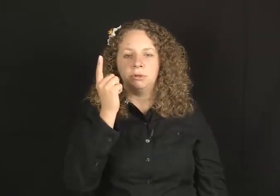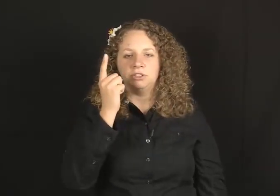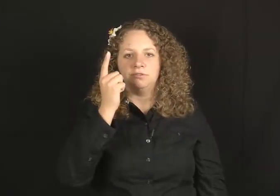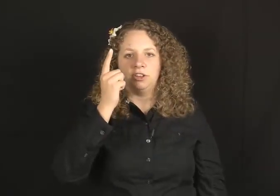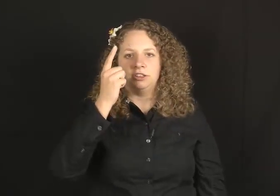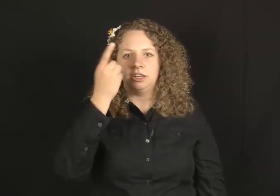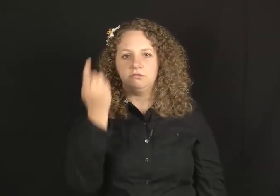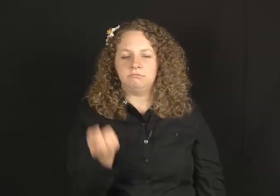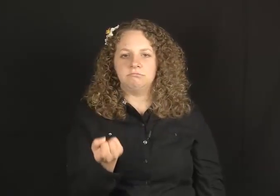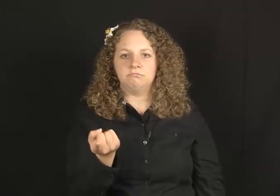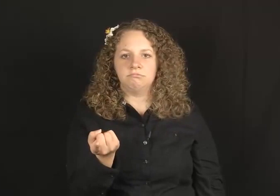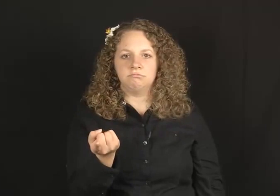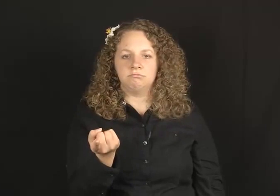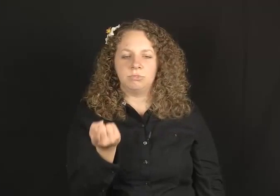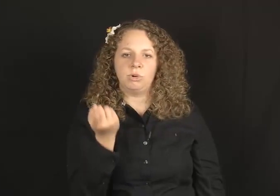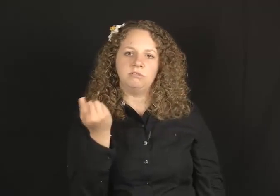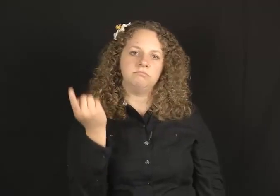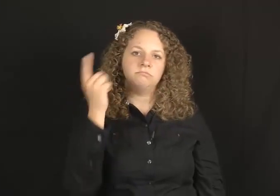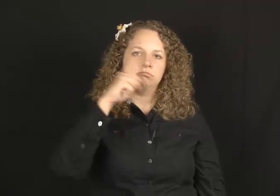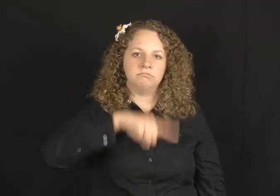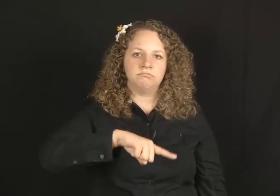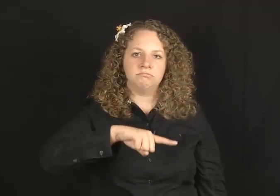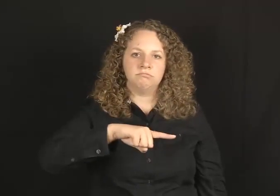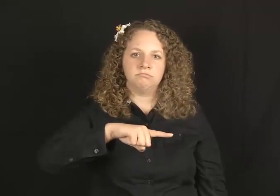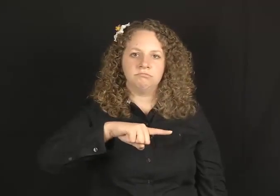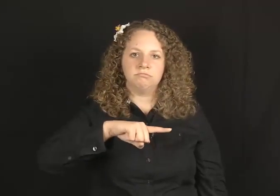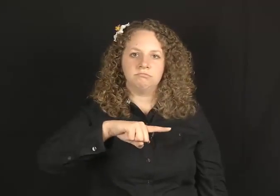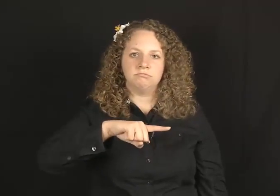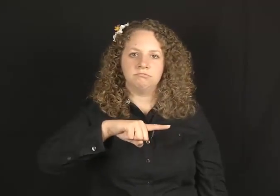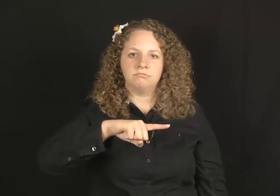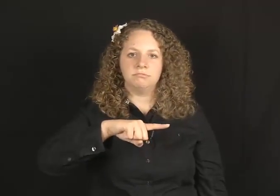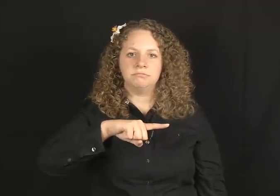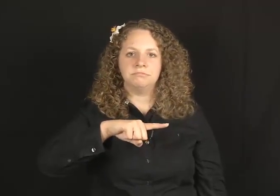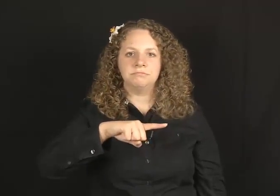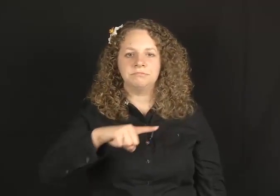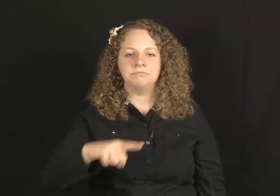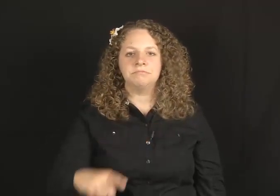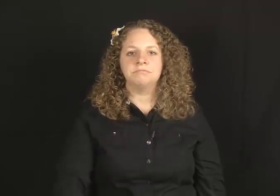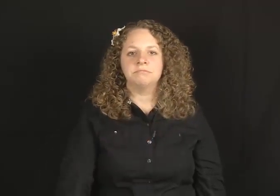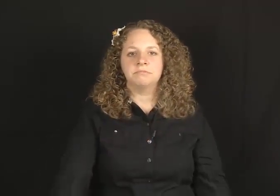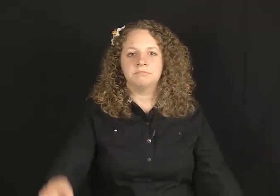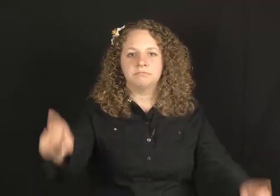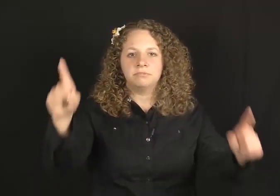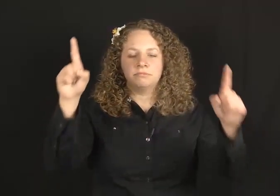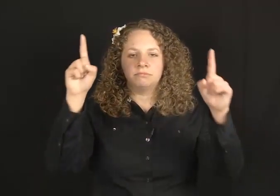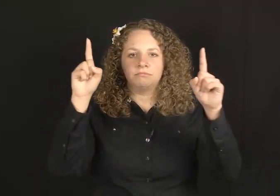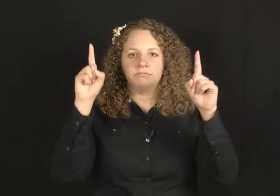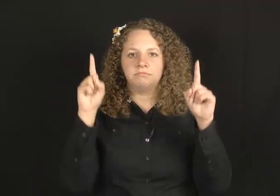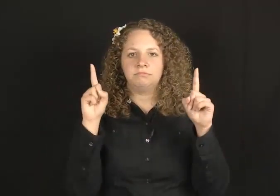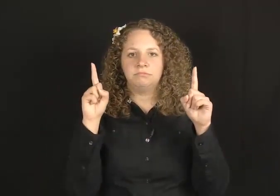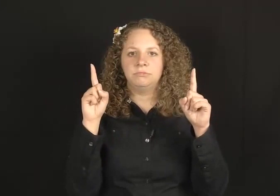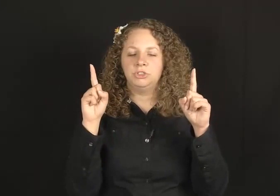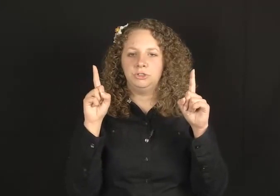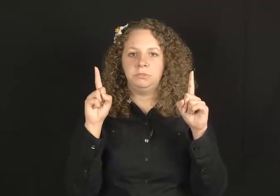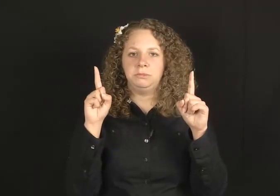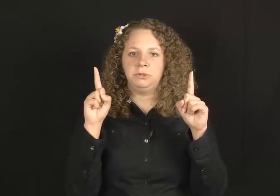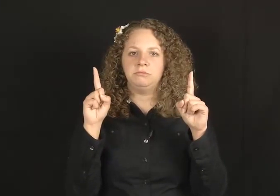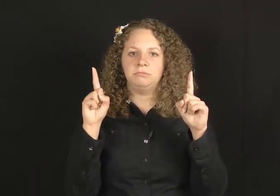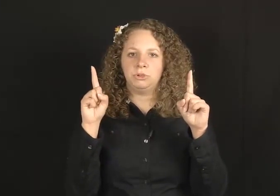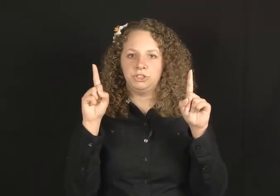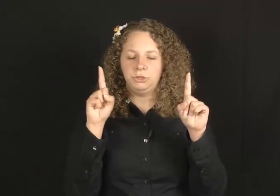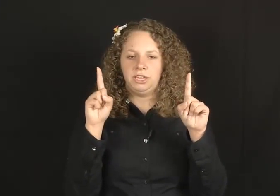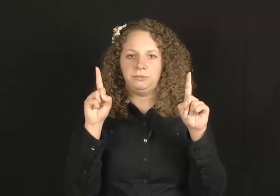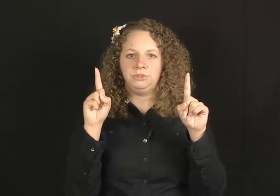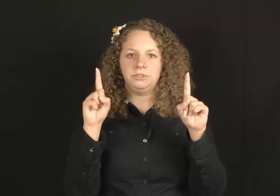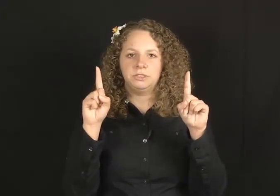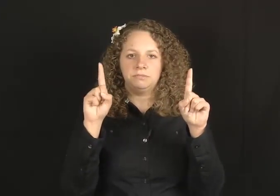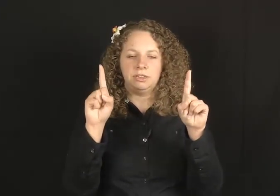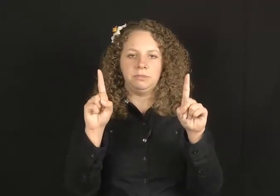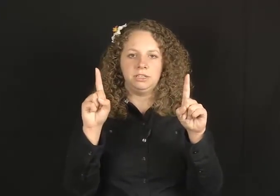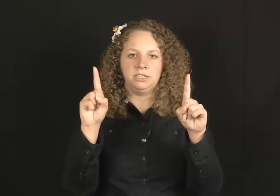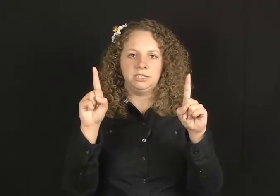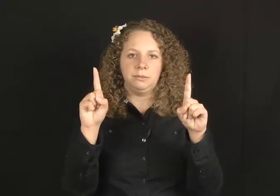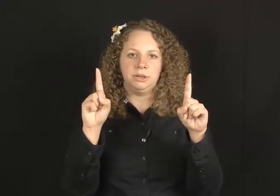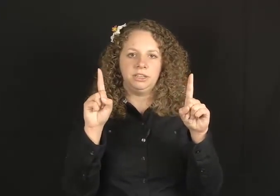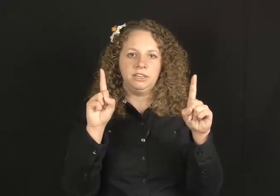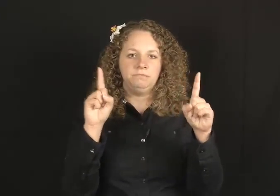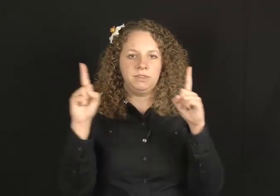a person falling down or . . . , CL-11: two people or 2 animals can be done separately,